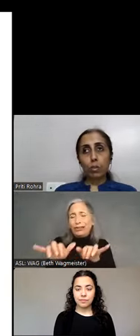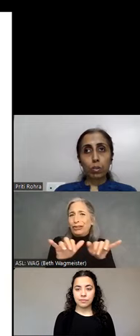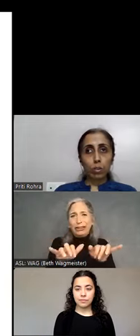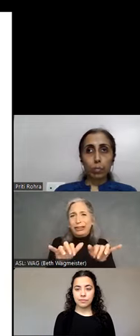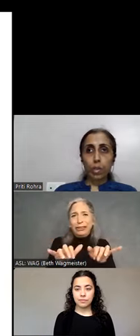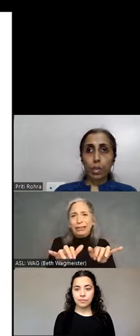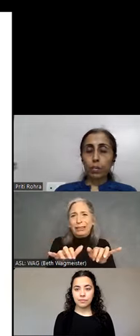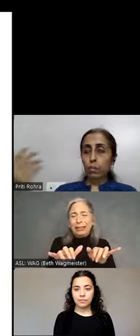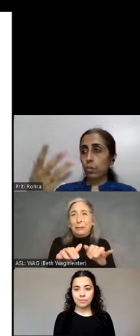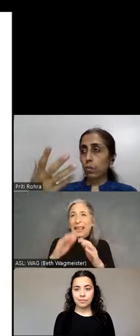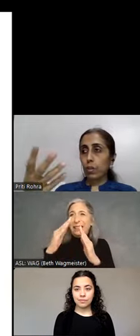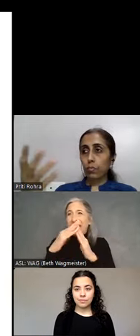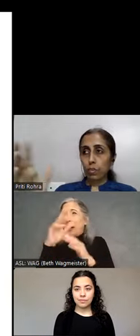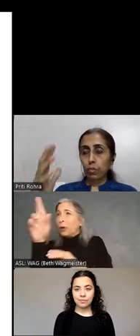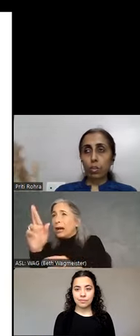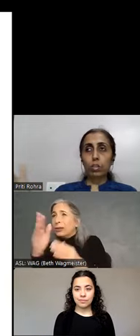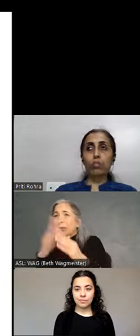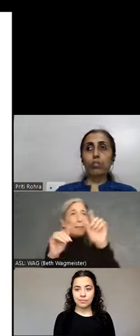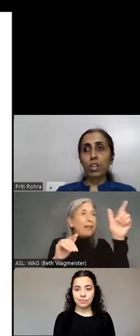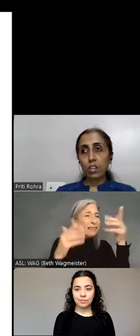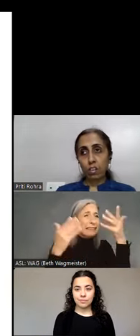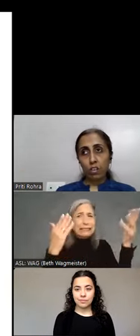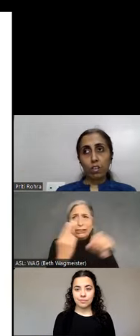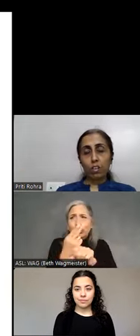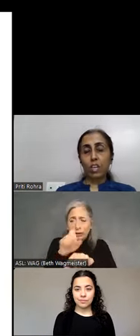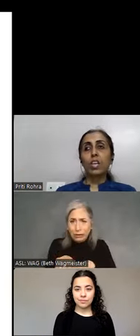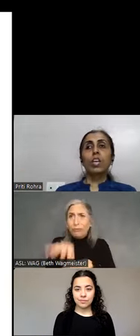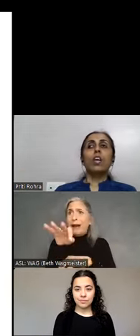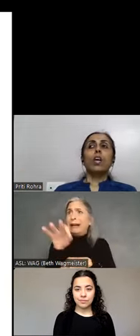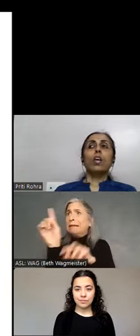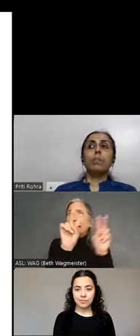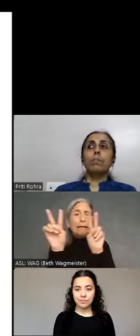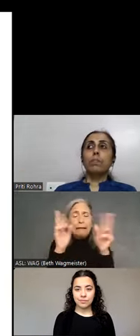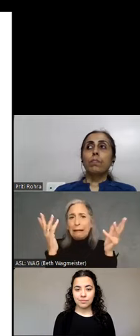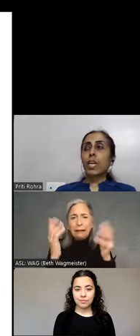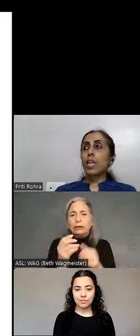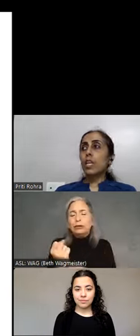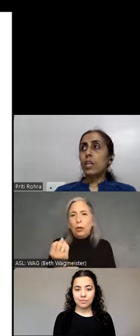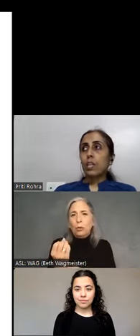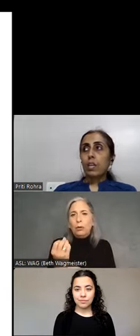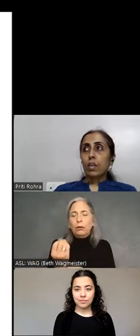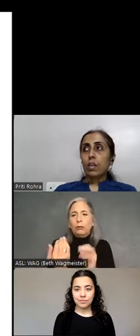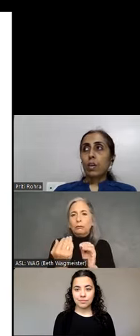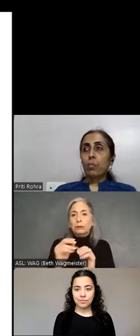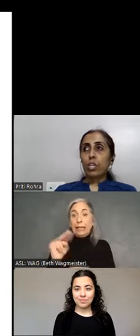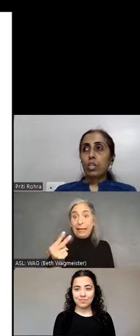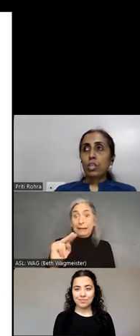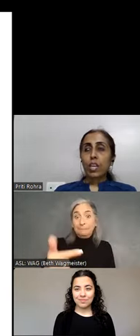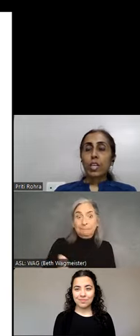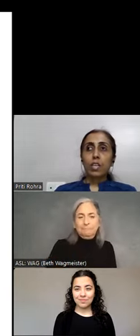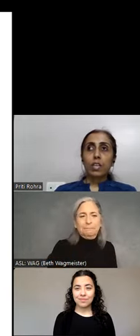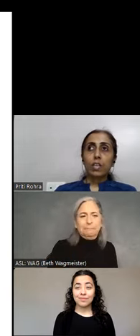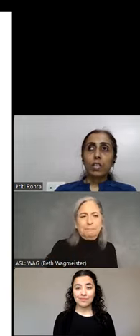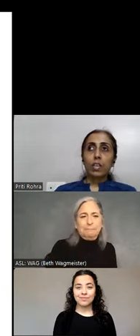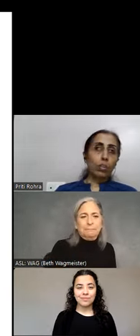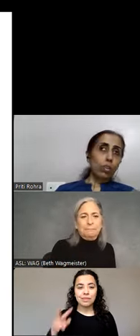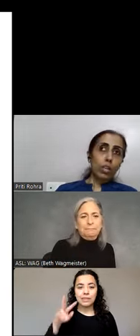on the top right or top left, the user has to find it. Secondly, operations like you trigger